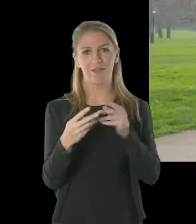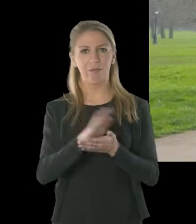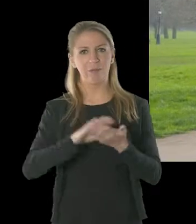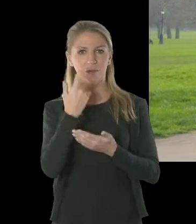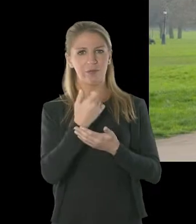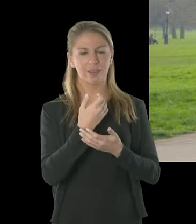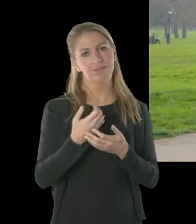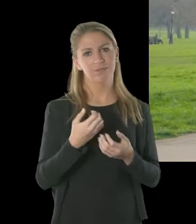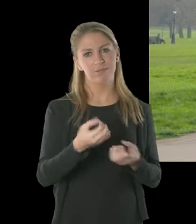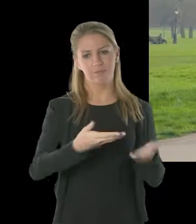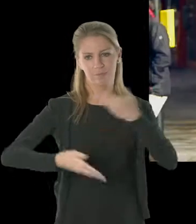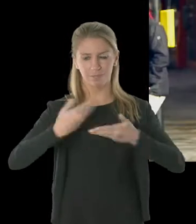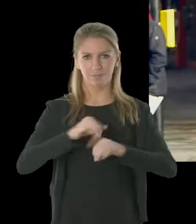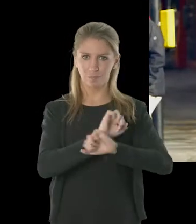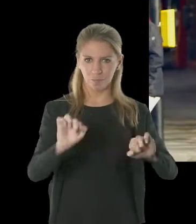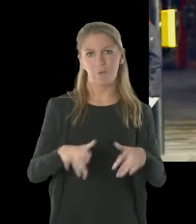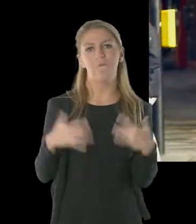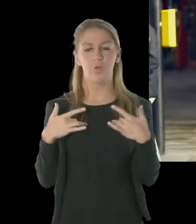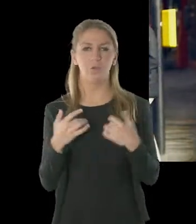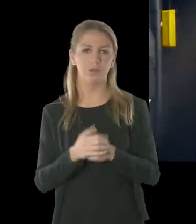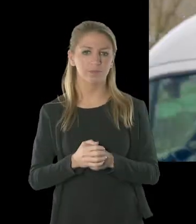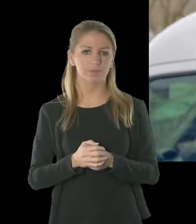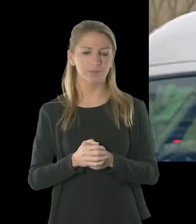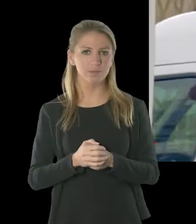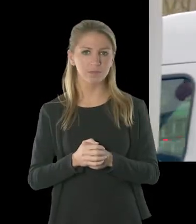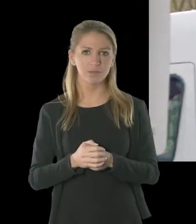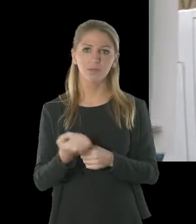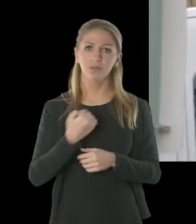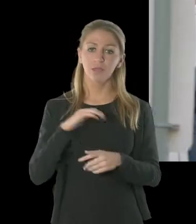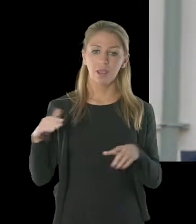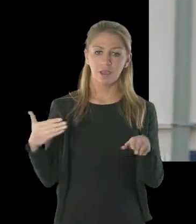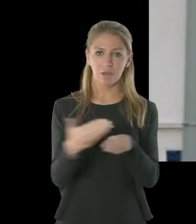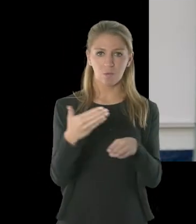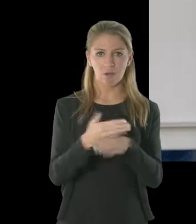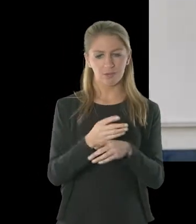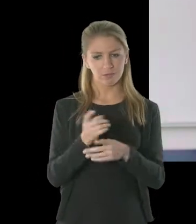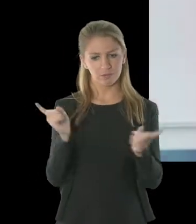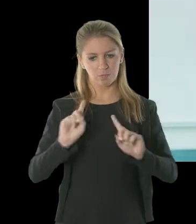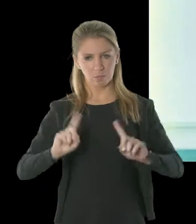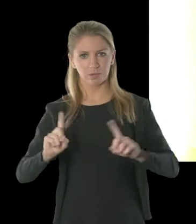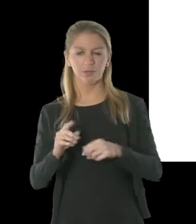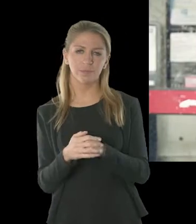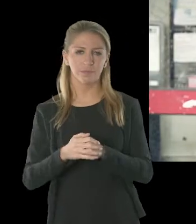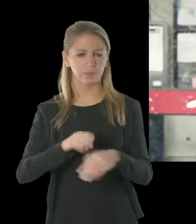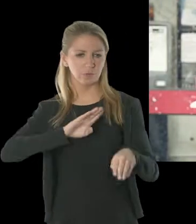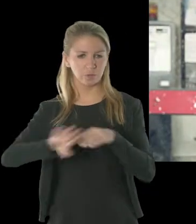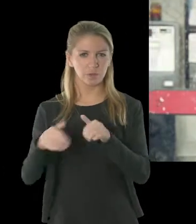Our work includes helping to shape and improve local health and social care services, signposting